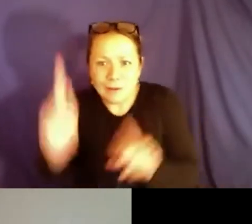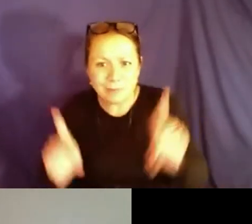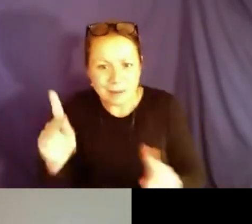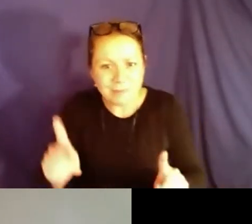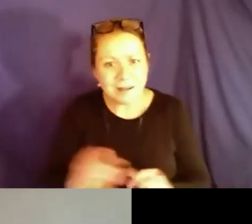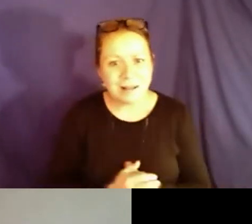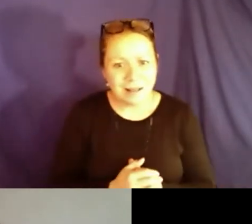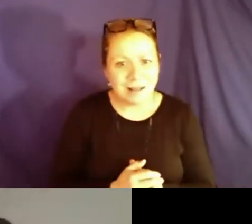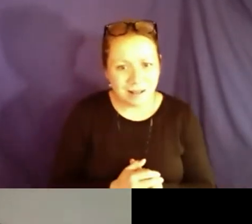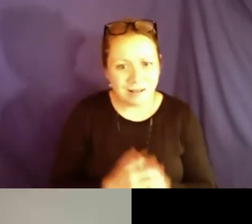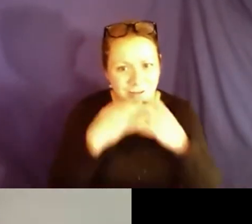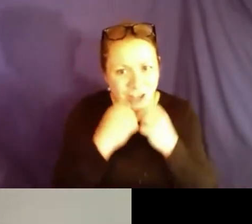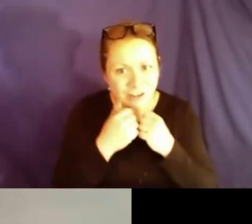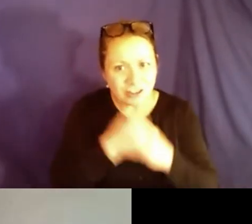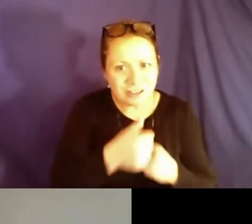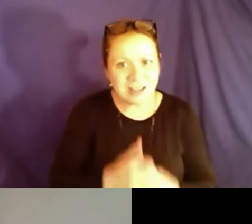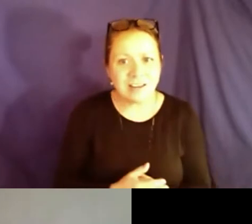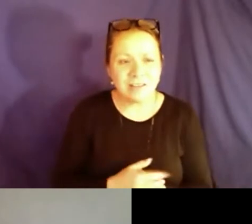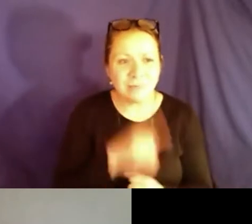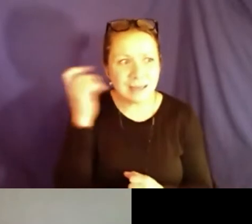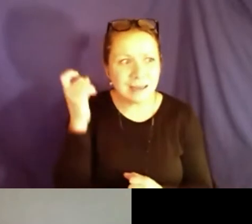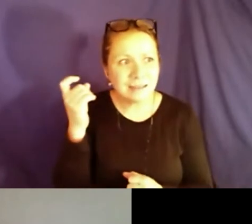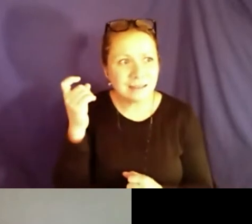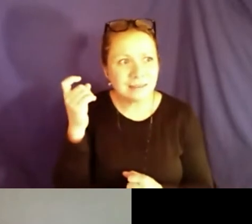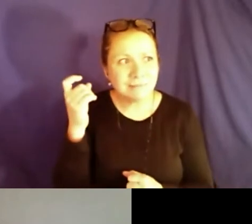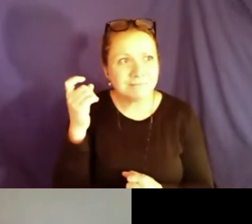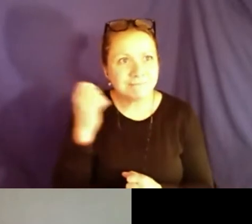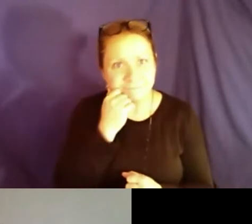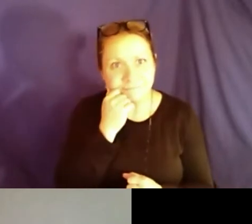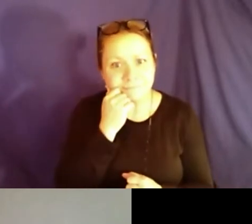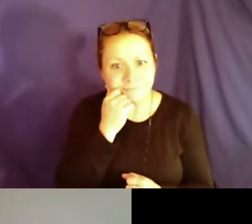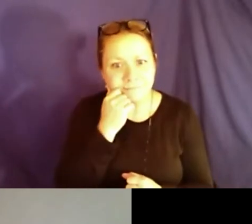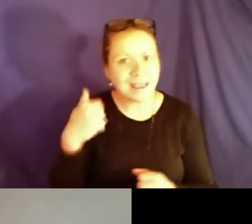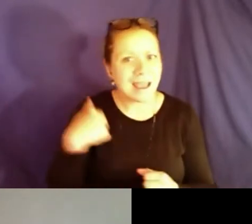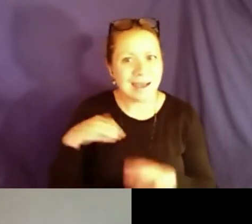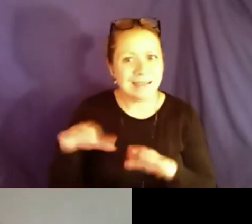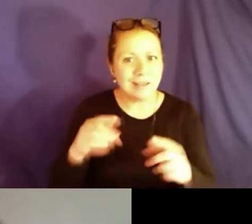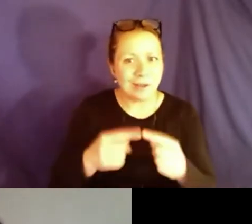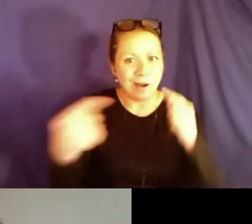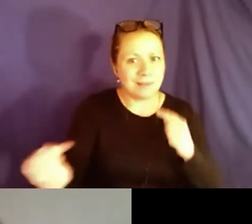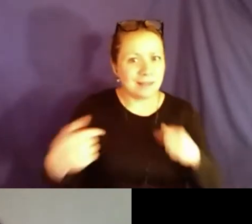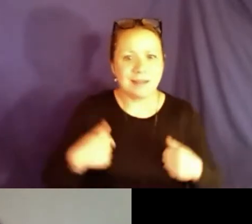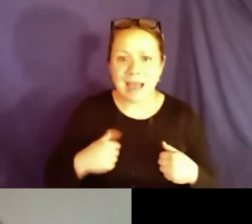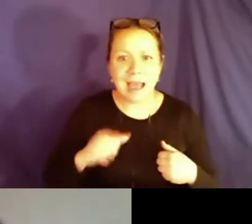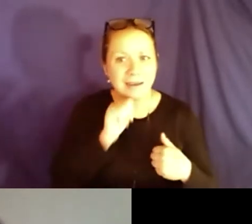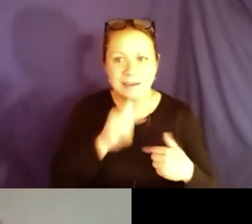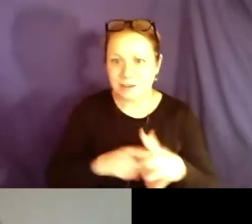say to value yourself as much as you value others because I think